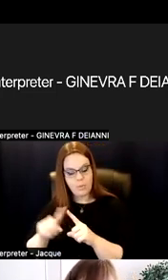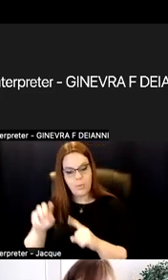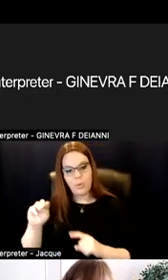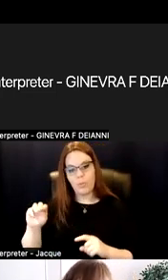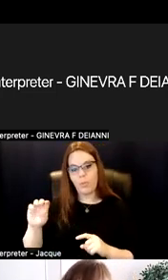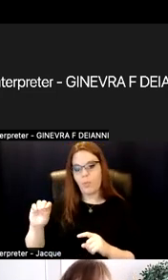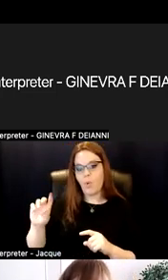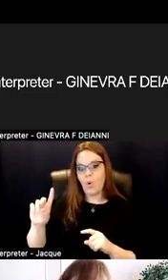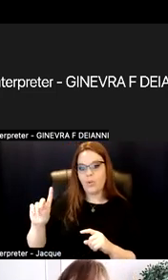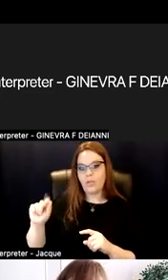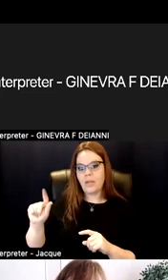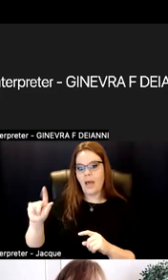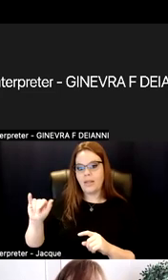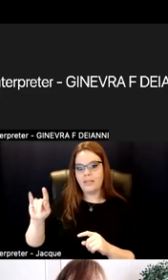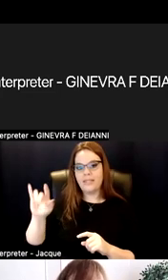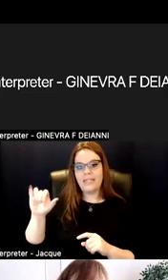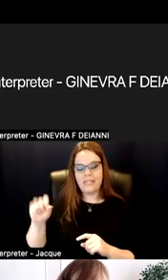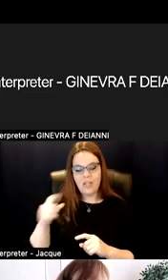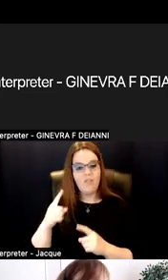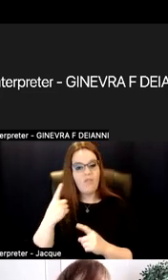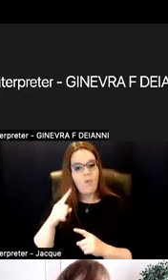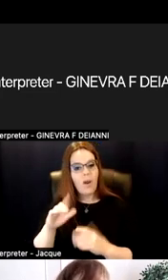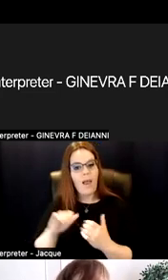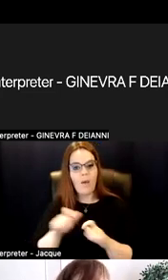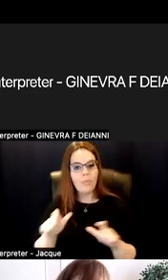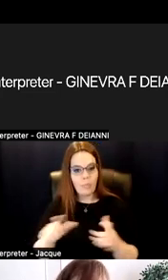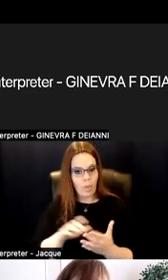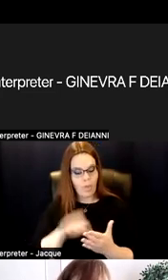fit how people learn, also with the multiple modalities